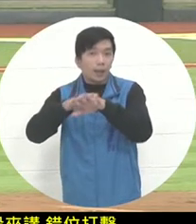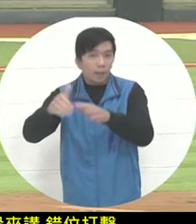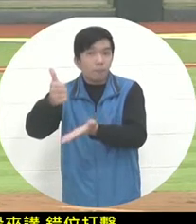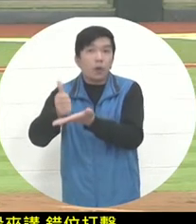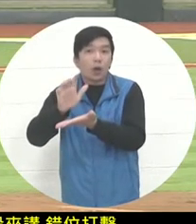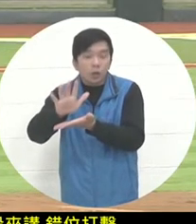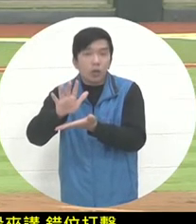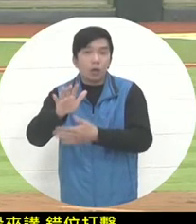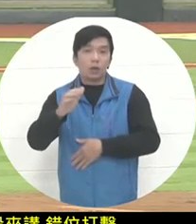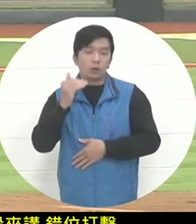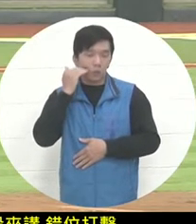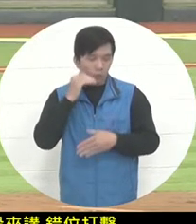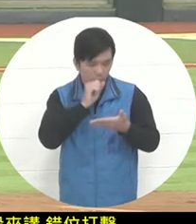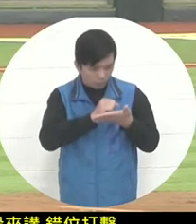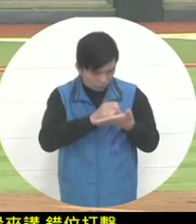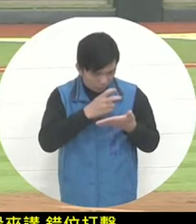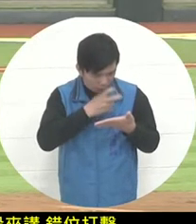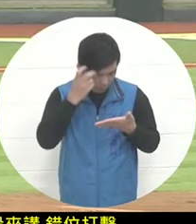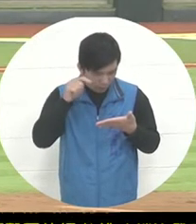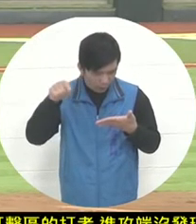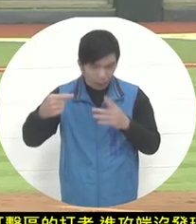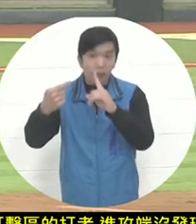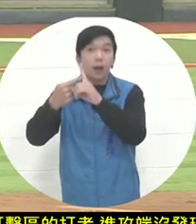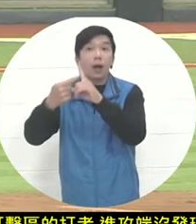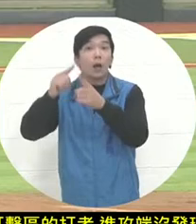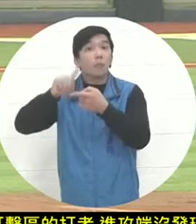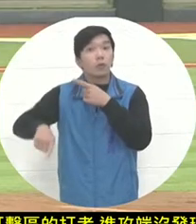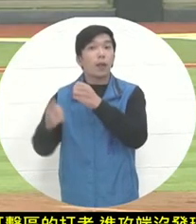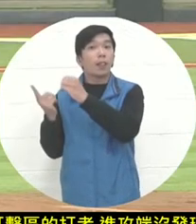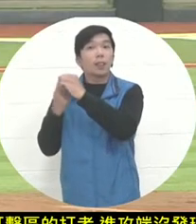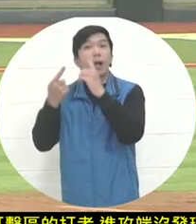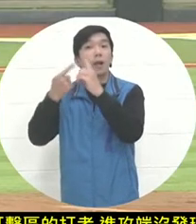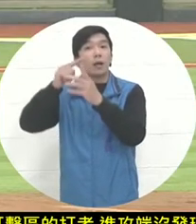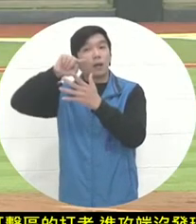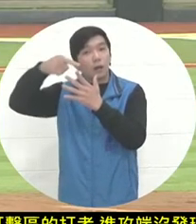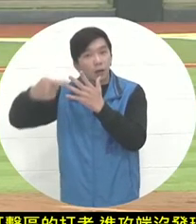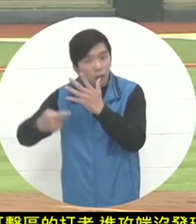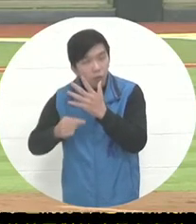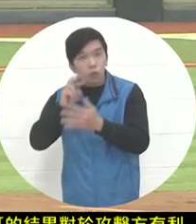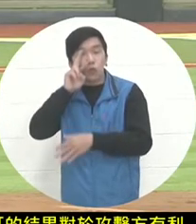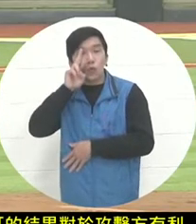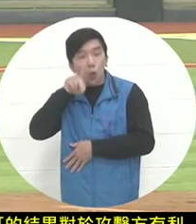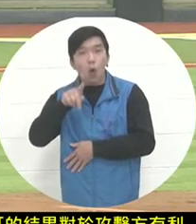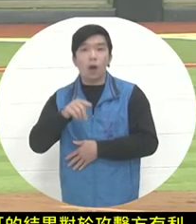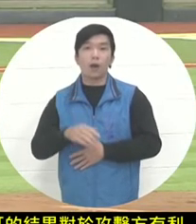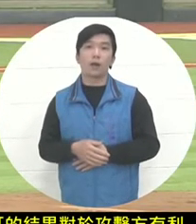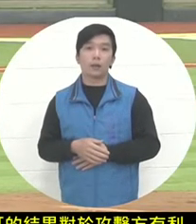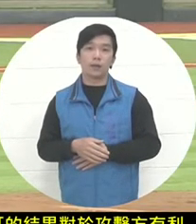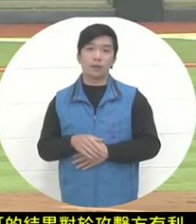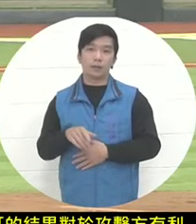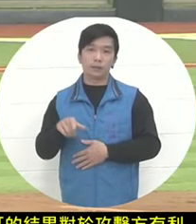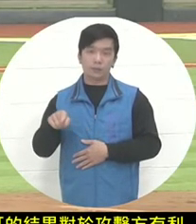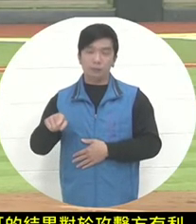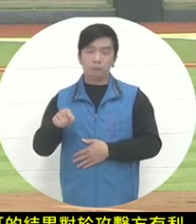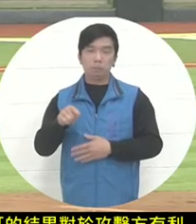it and then filed an appeal after discovering the record, saying, "Hey , your hit is not a normal hit. It should be a batter who